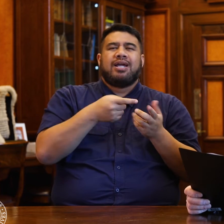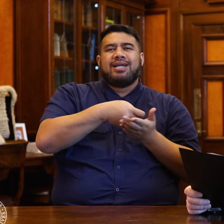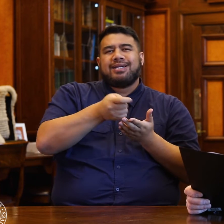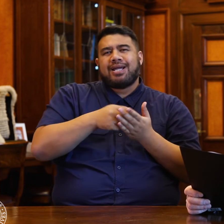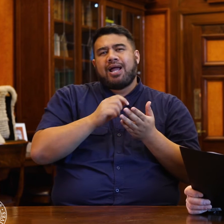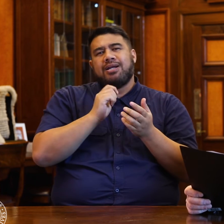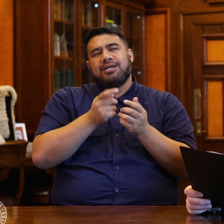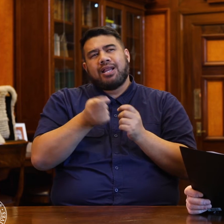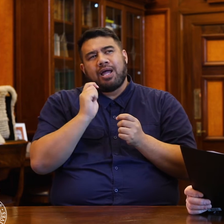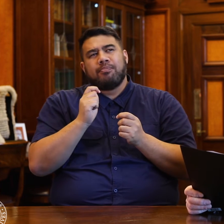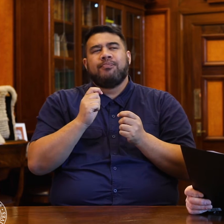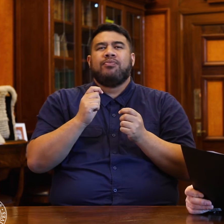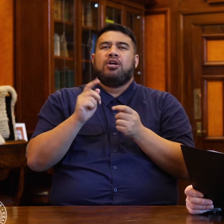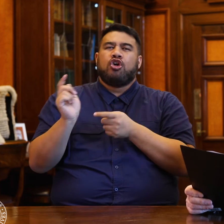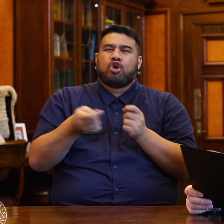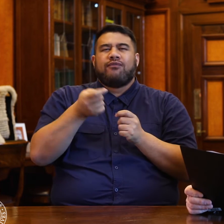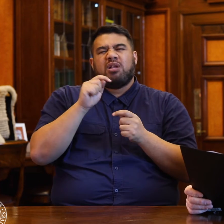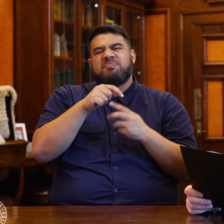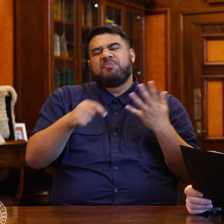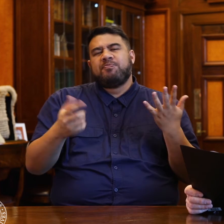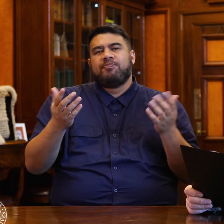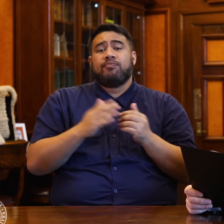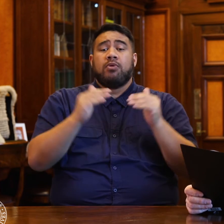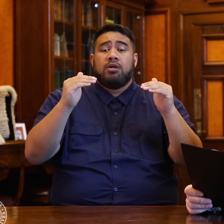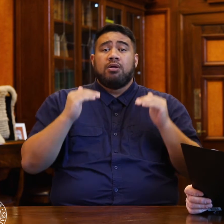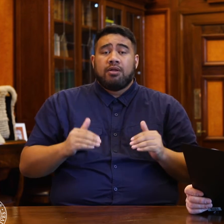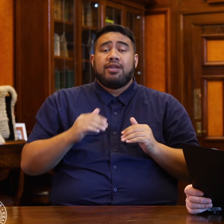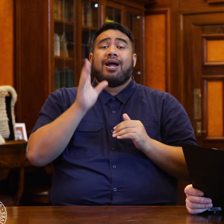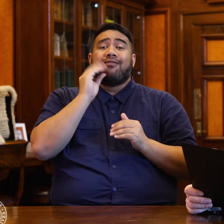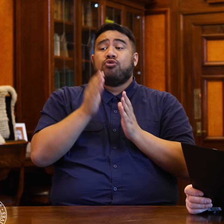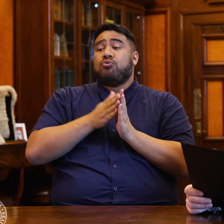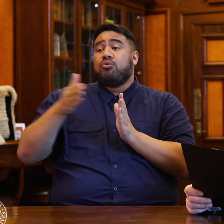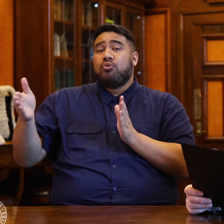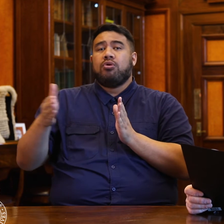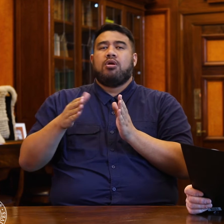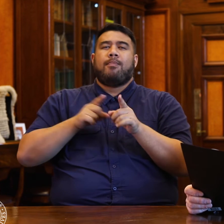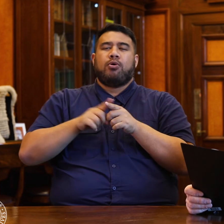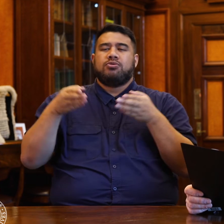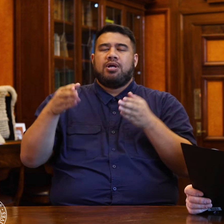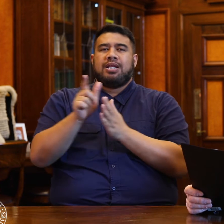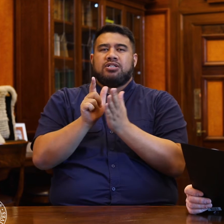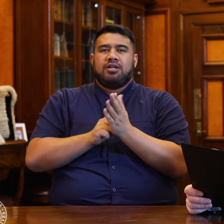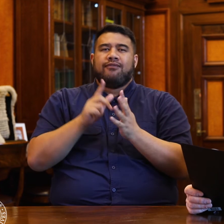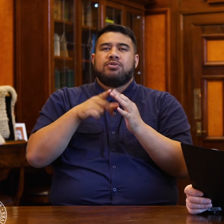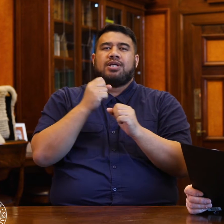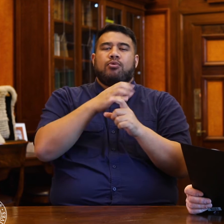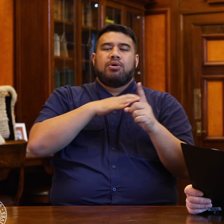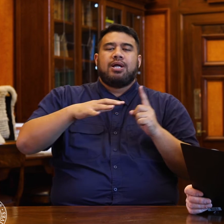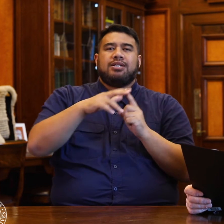We then go on to legislation. The vast majority of the afternoon will be on the Ngāti Tūwharetoa Claims Settlement Bill.